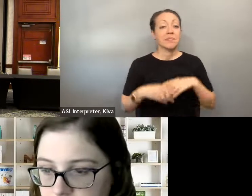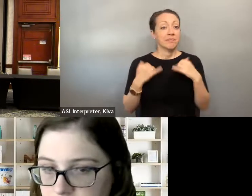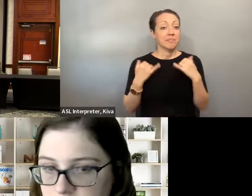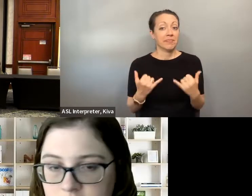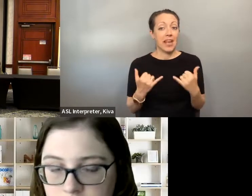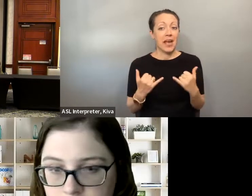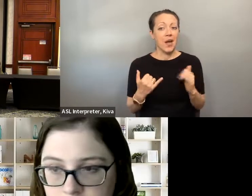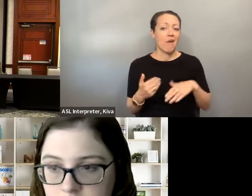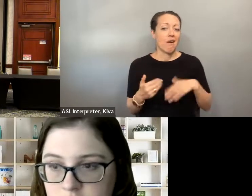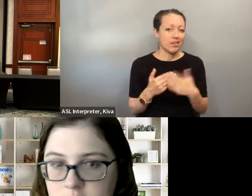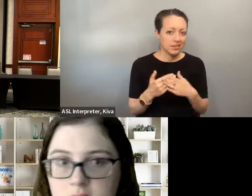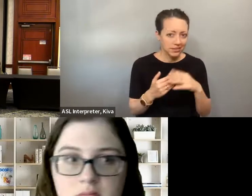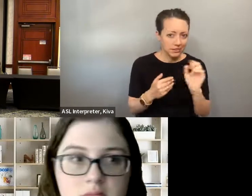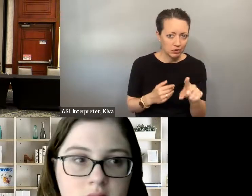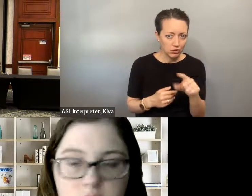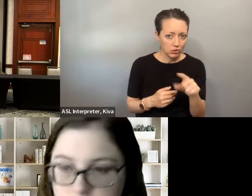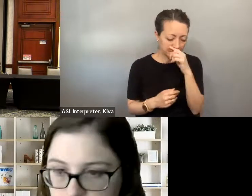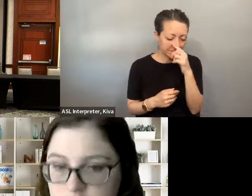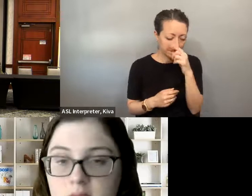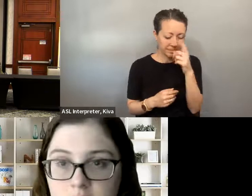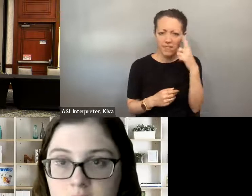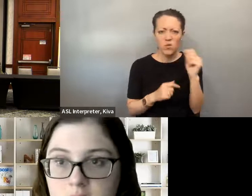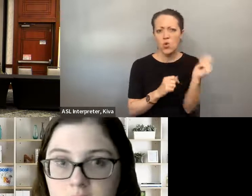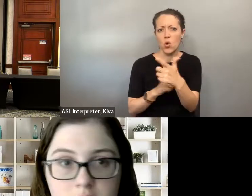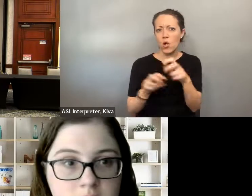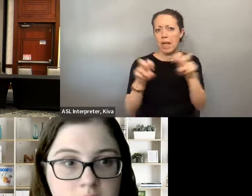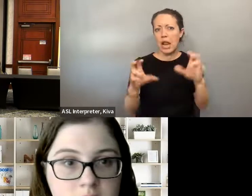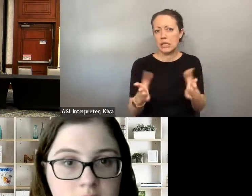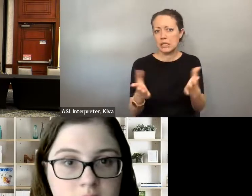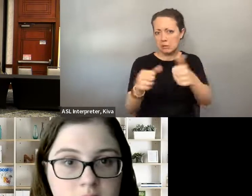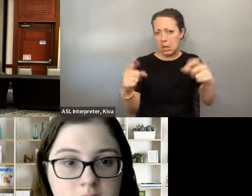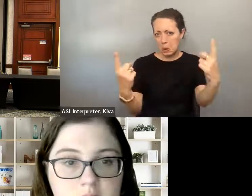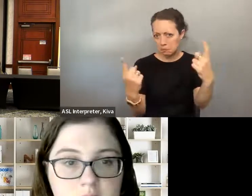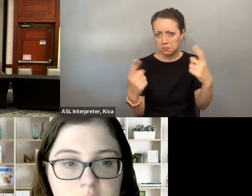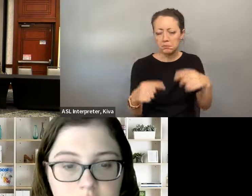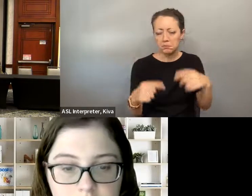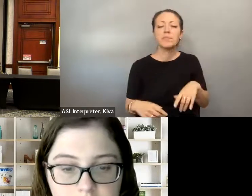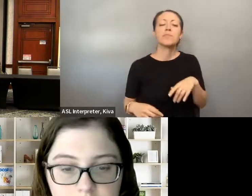ll be Oh! But this will set Segue into the next question.